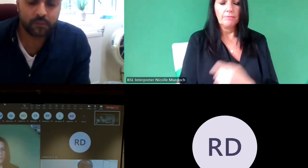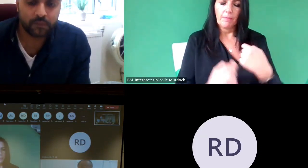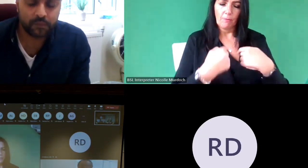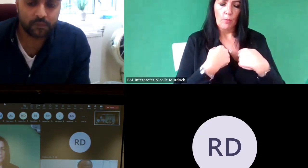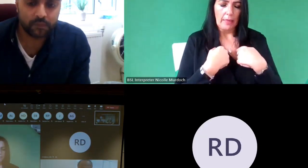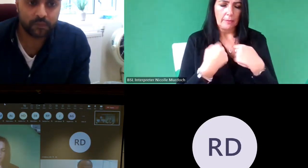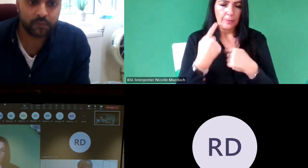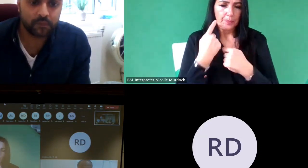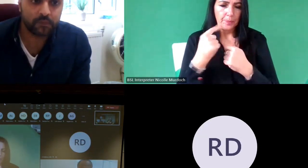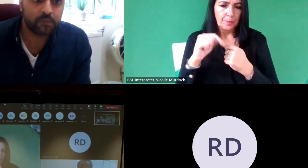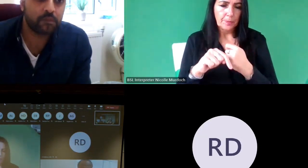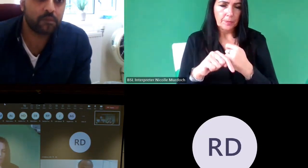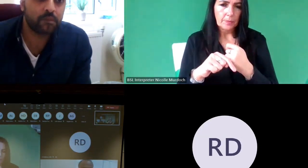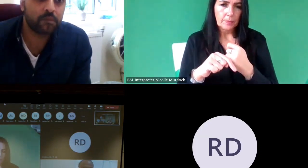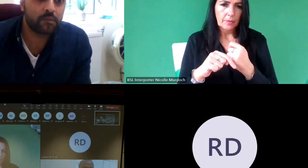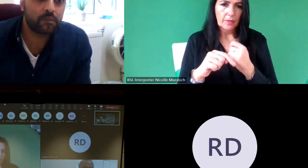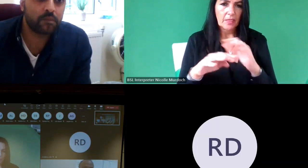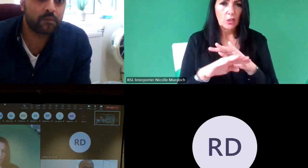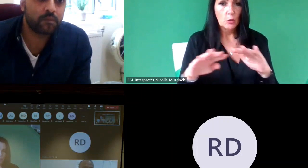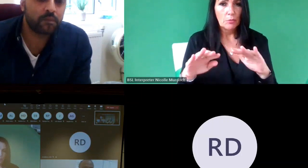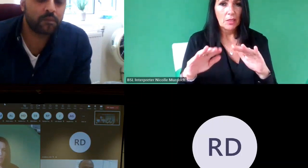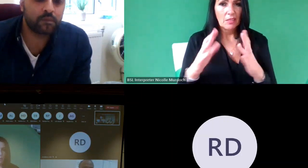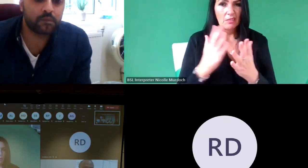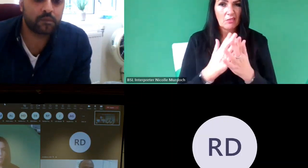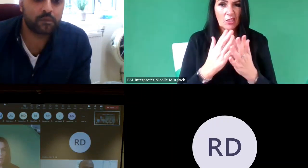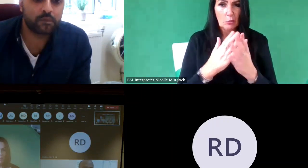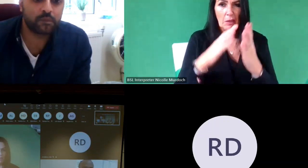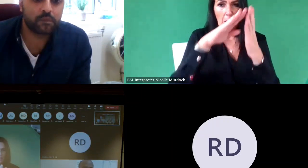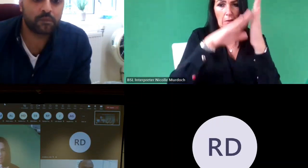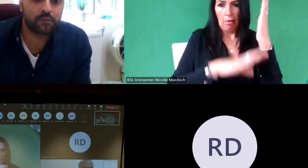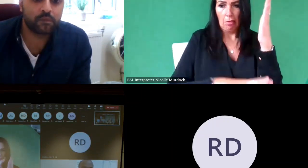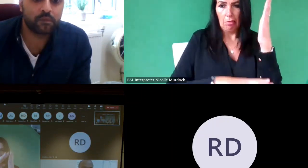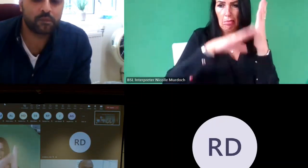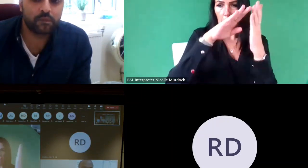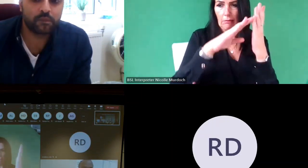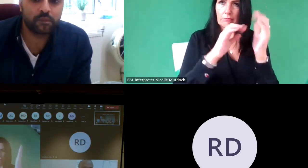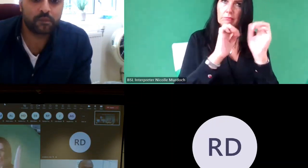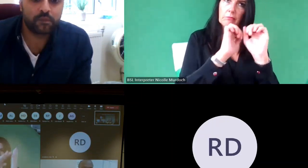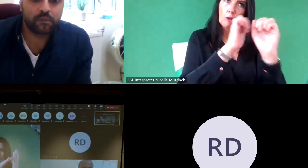that there shouldn't really be a sort of system as what is ours and what because you know we are all